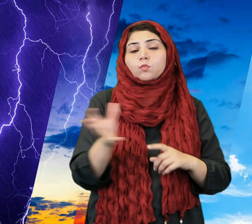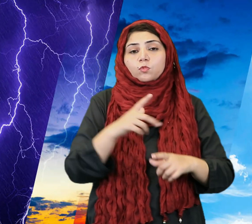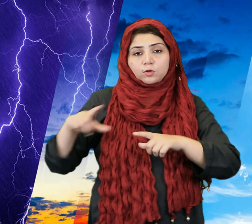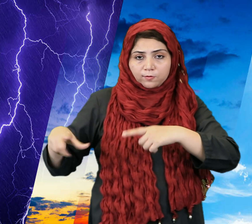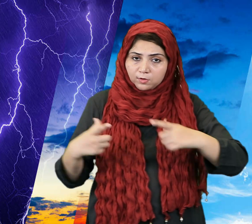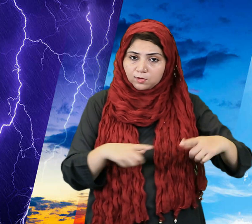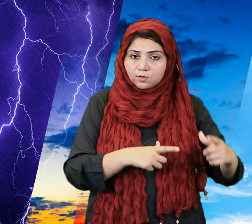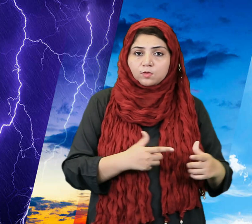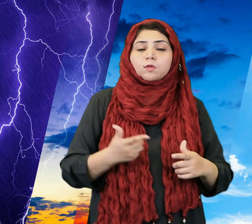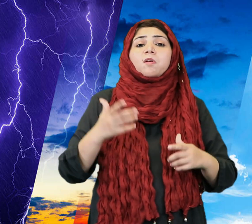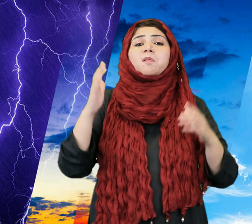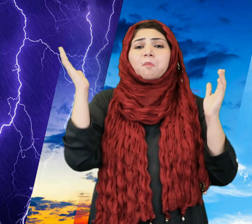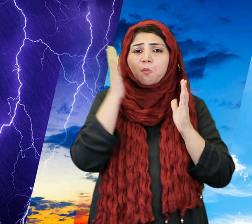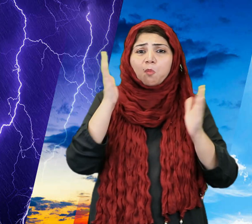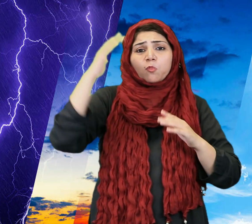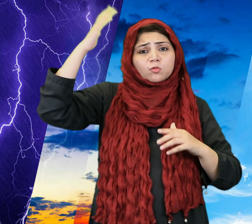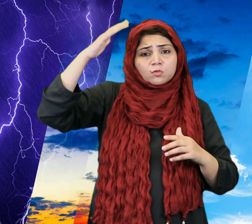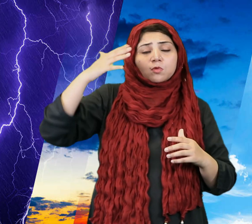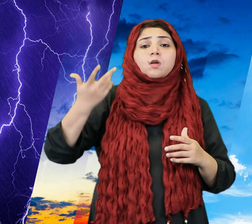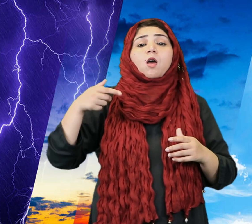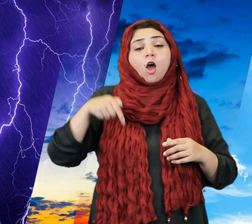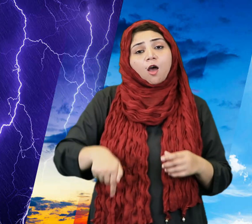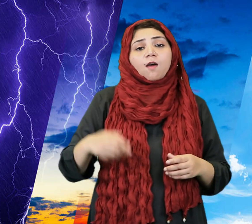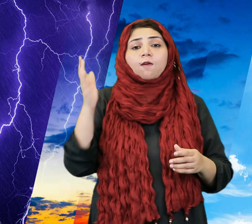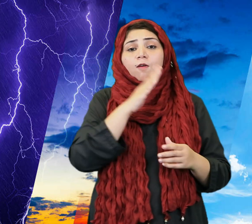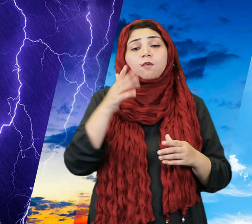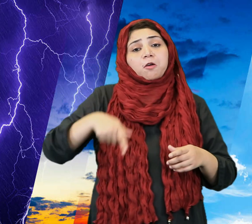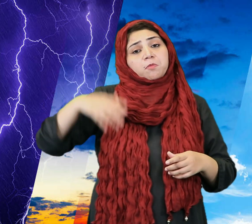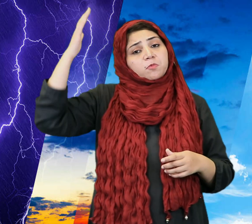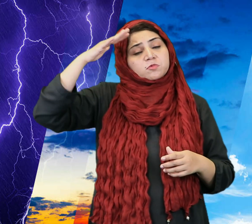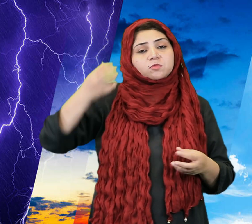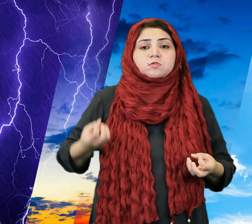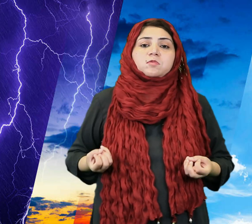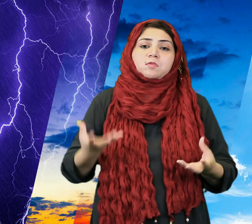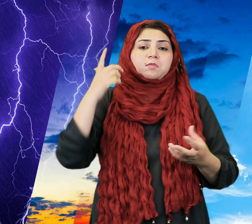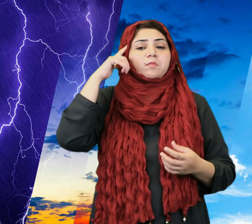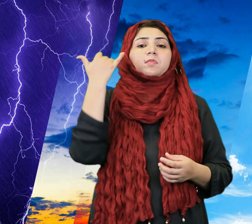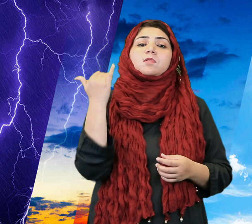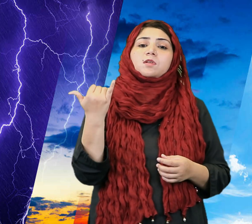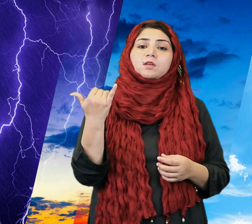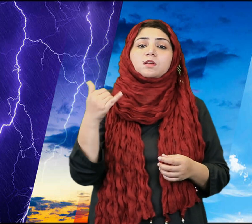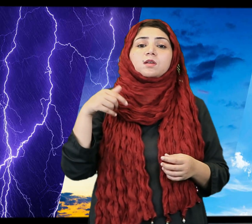As a result of monsoon winds, rains are expected to begin today in several regions of Pakistan.